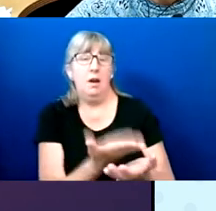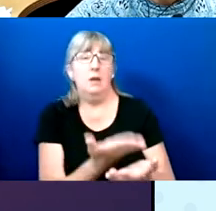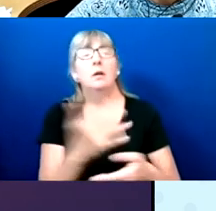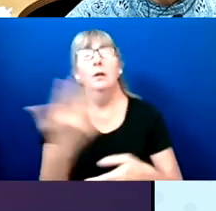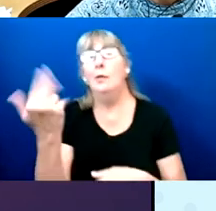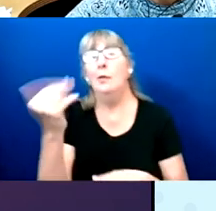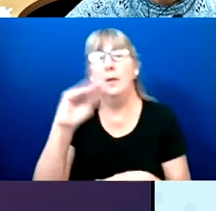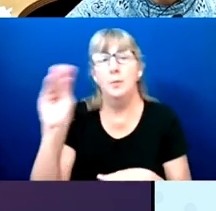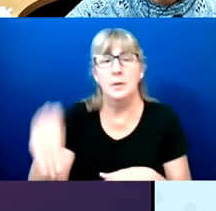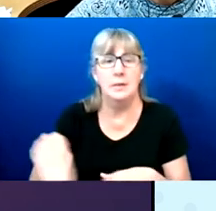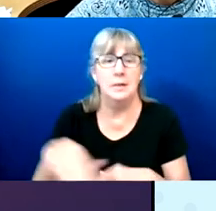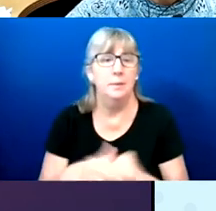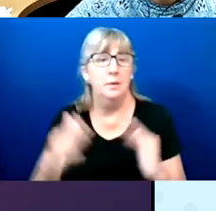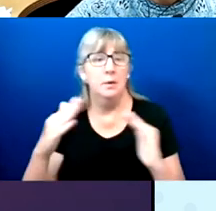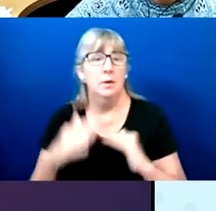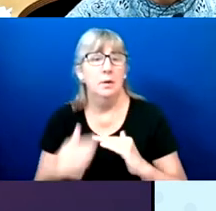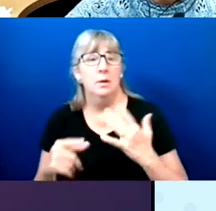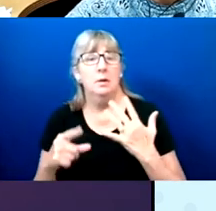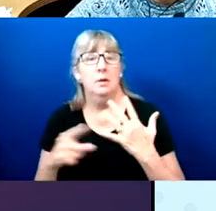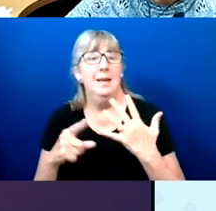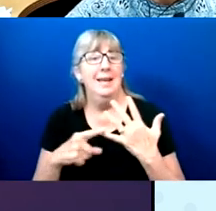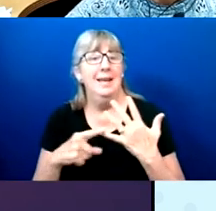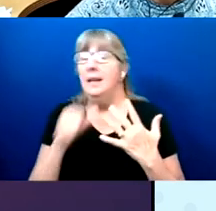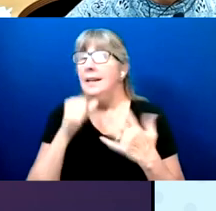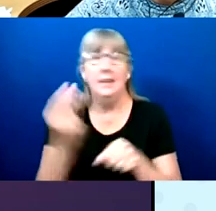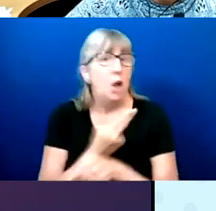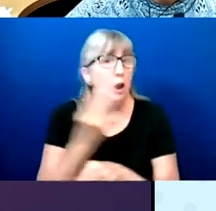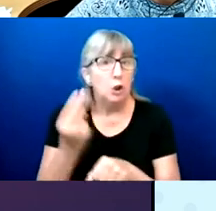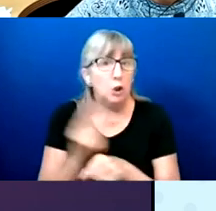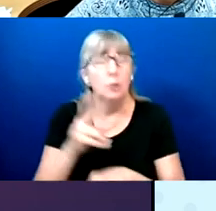And did not use access technology to mark ballot was at 48%.